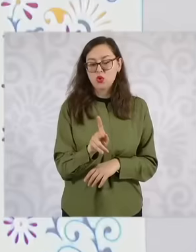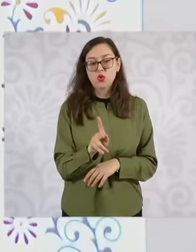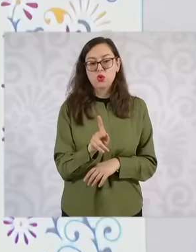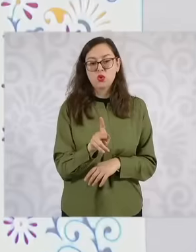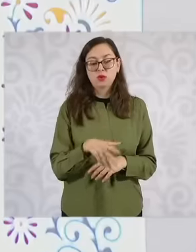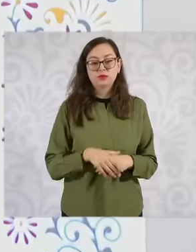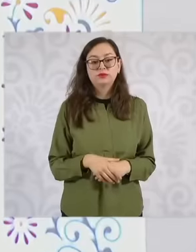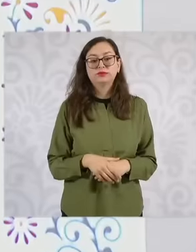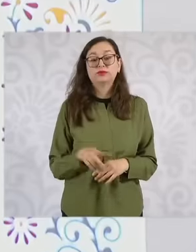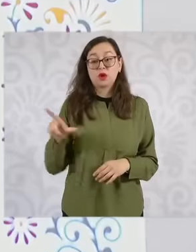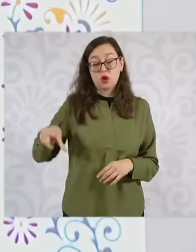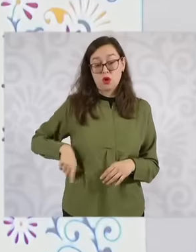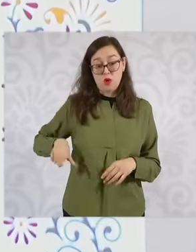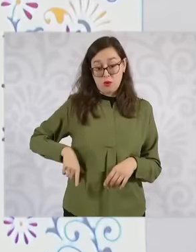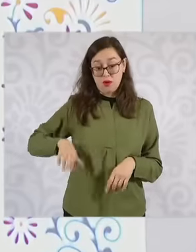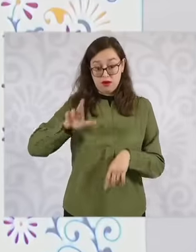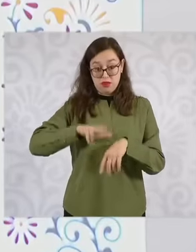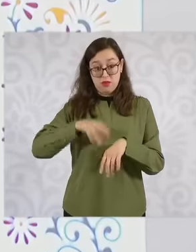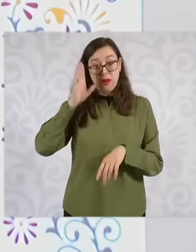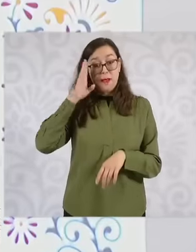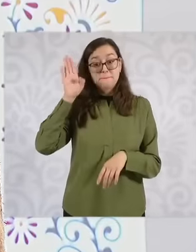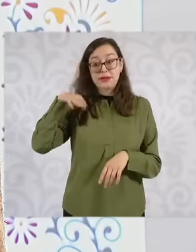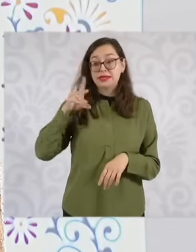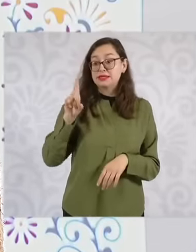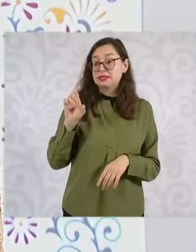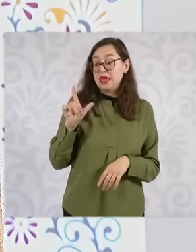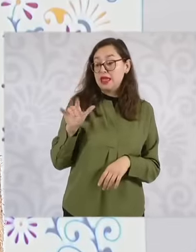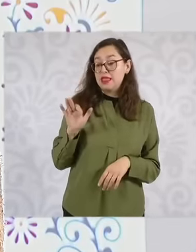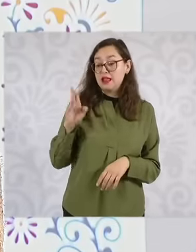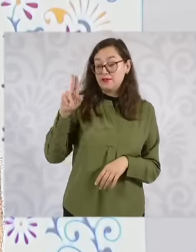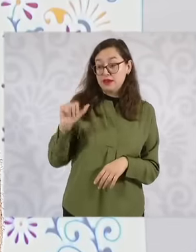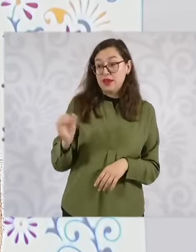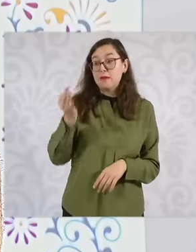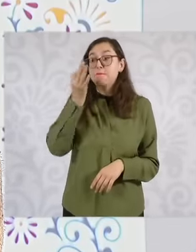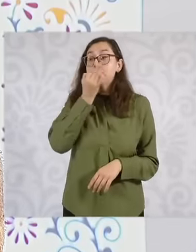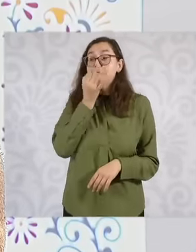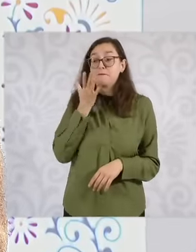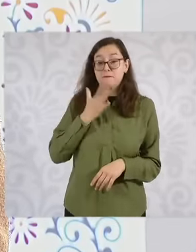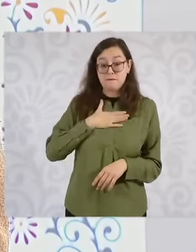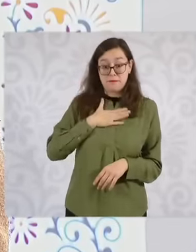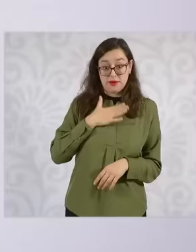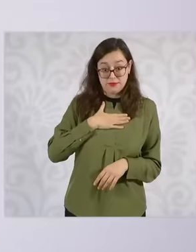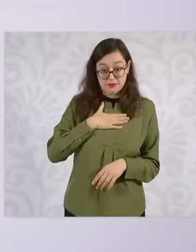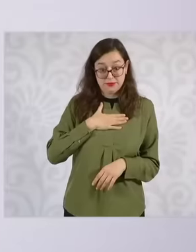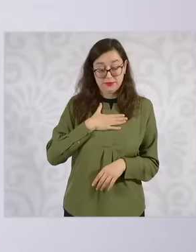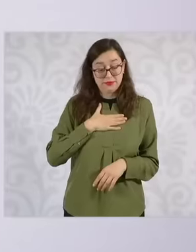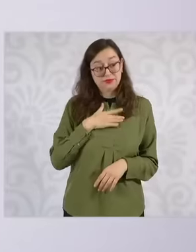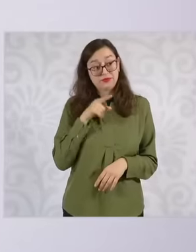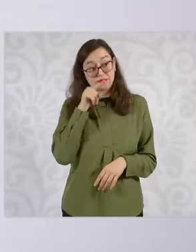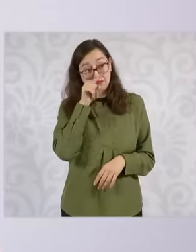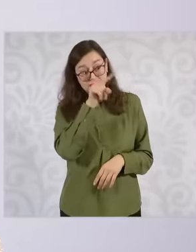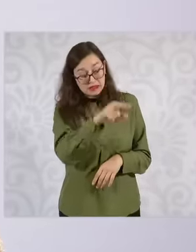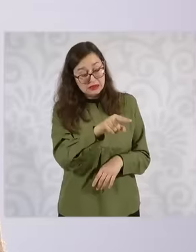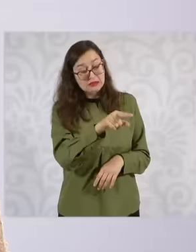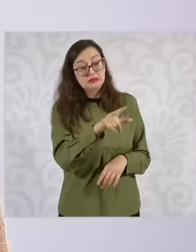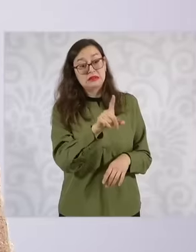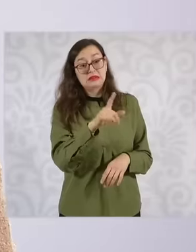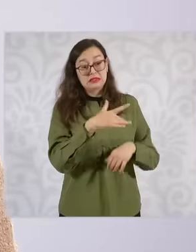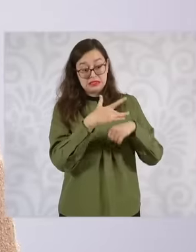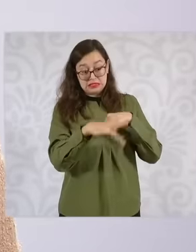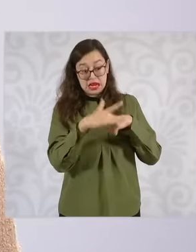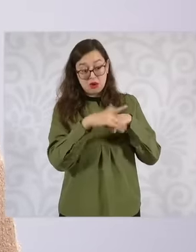Delfina told me that now that the Chalco flood occurred, she was walking the streets.